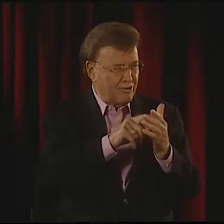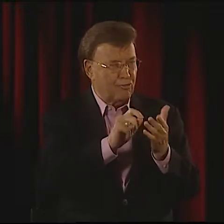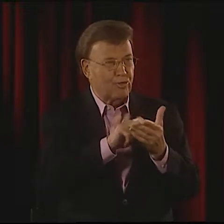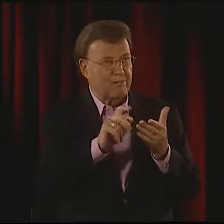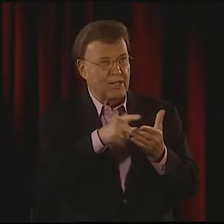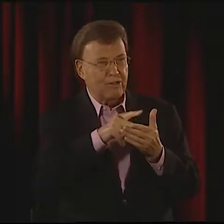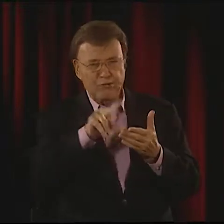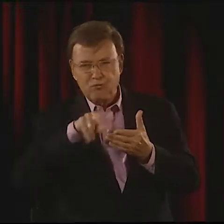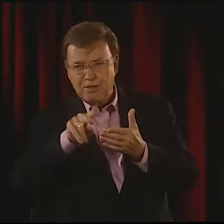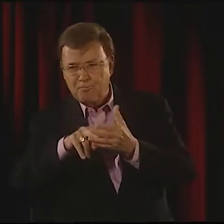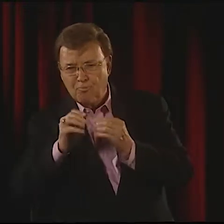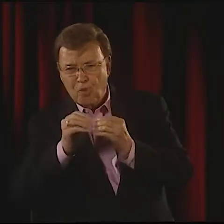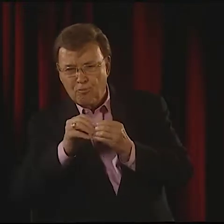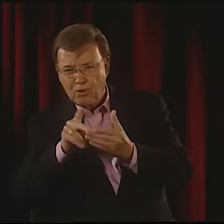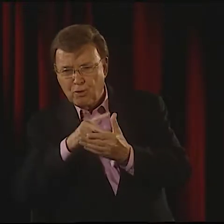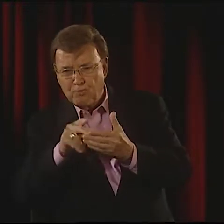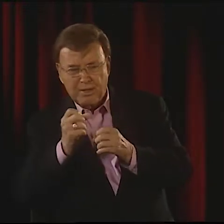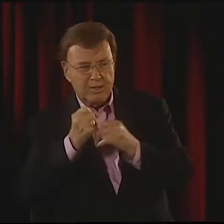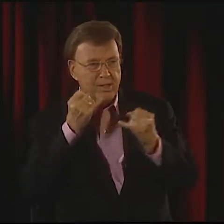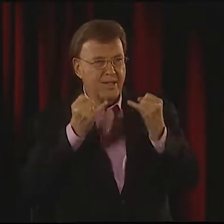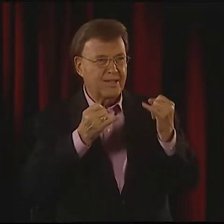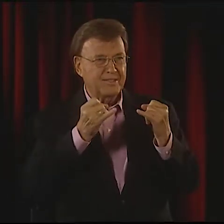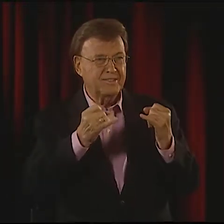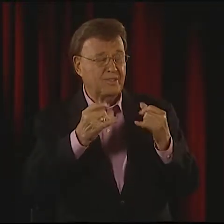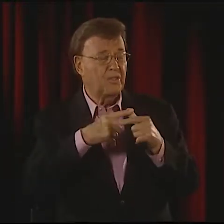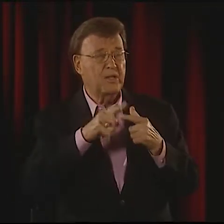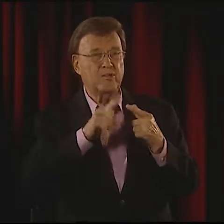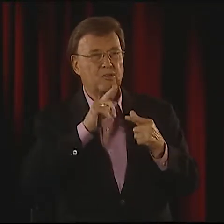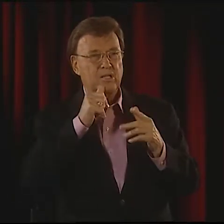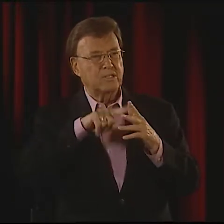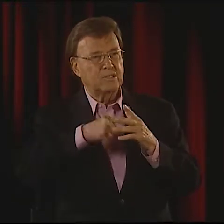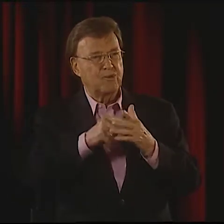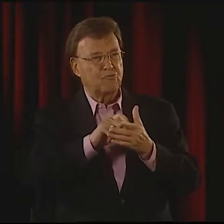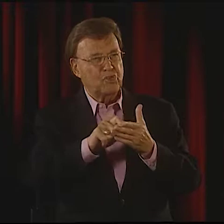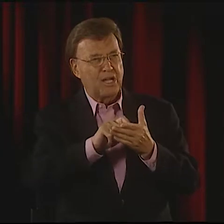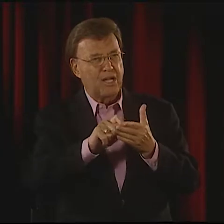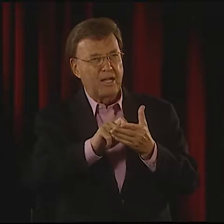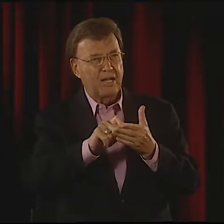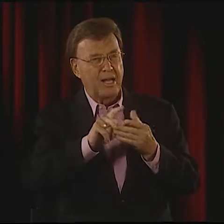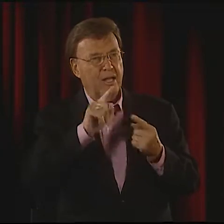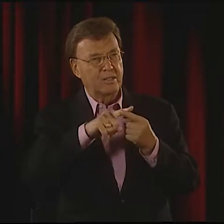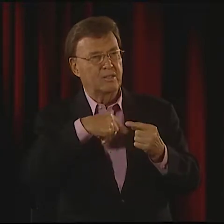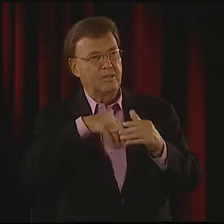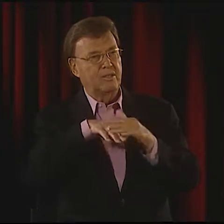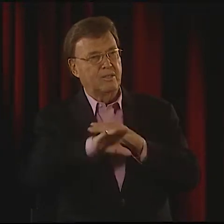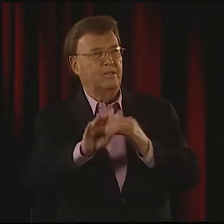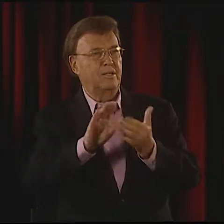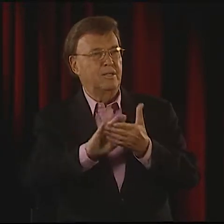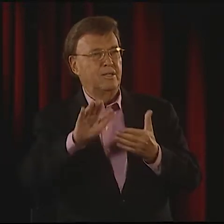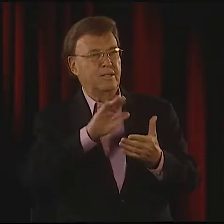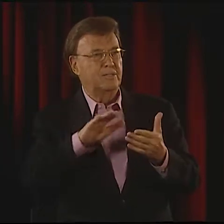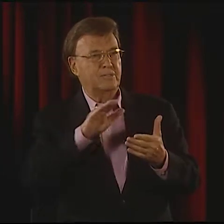IN THE WHOLE PROCESS, BECAUSE I WOULD READ HOW THE WORDS WOULD RHYME, AND I WOULD FIGURE OUT HOW TO PUT THEM IN A POETIC FORMAT,